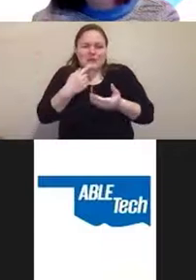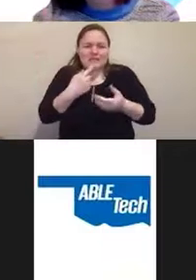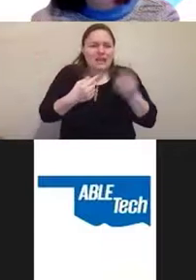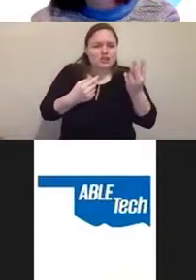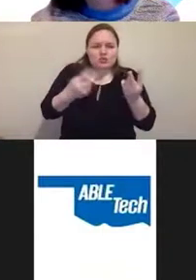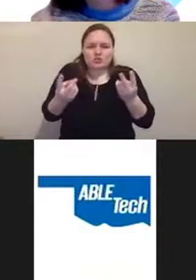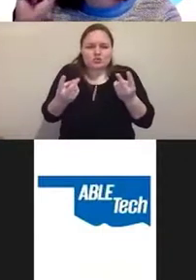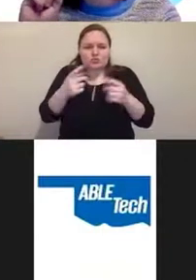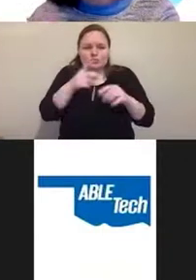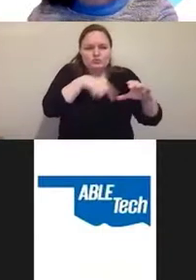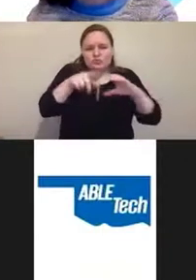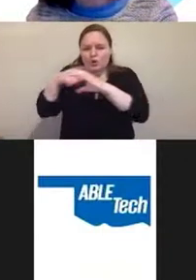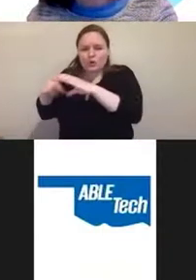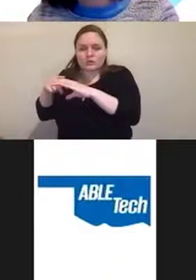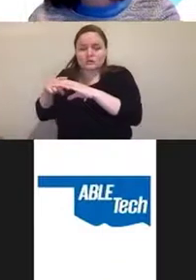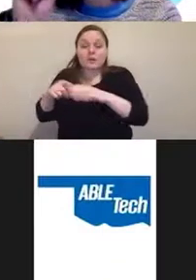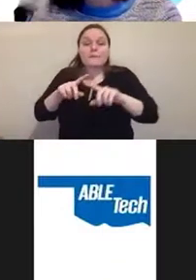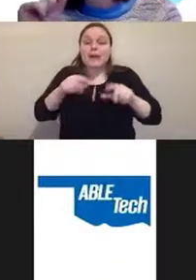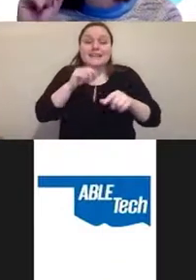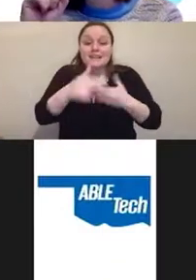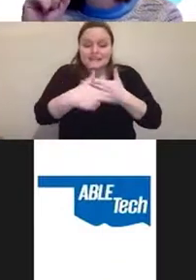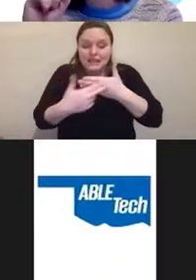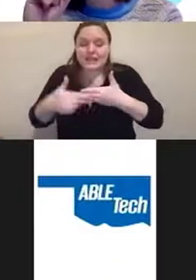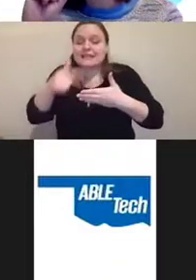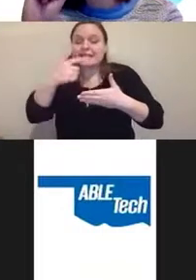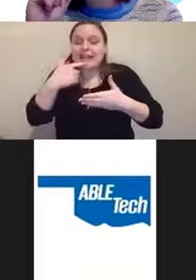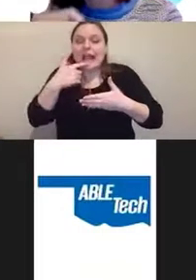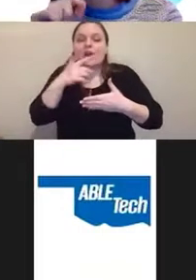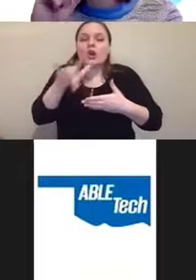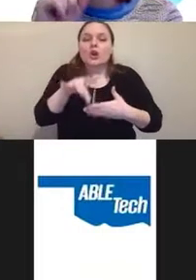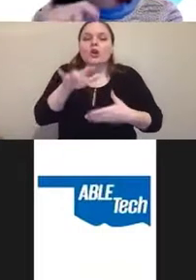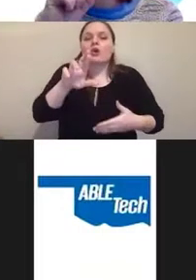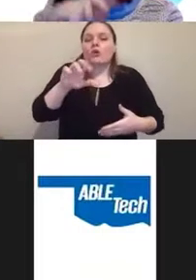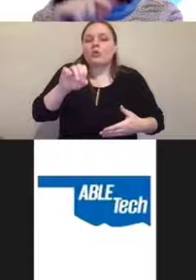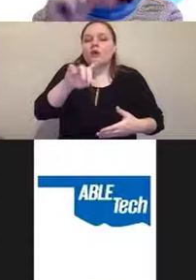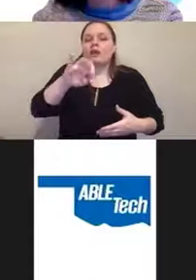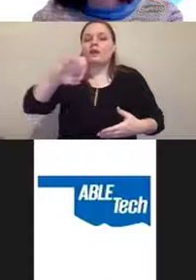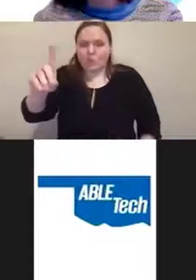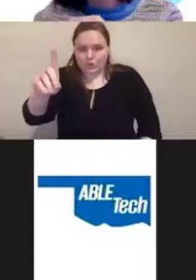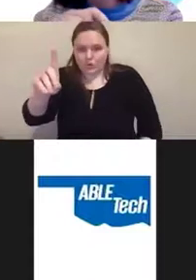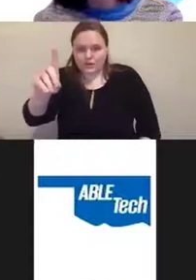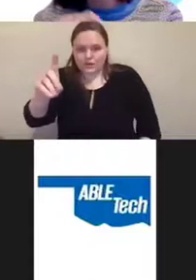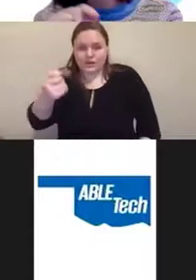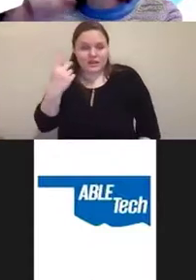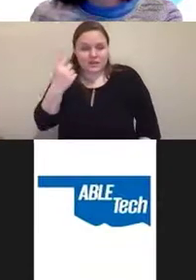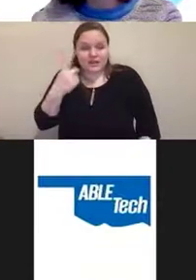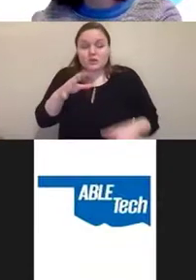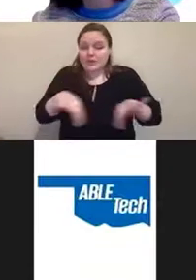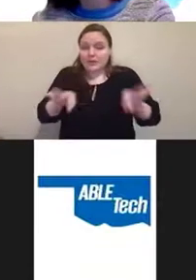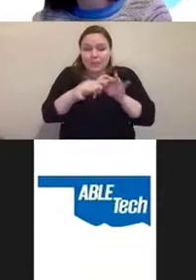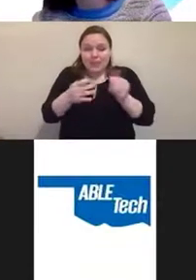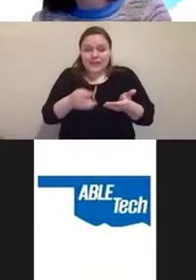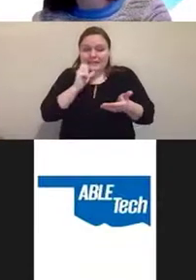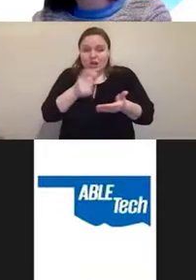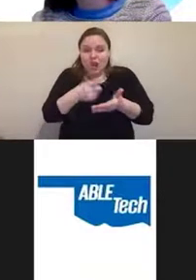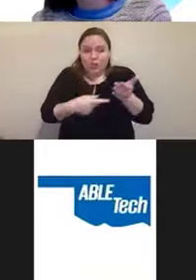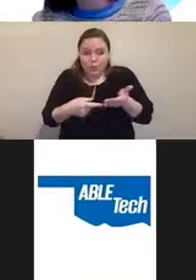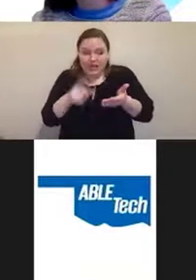For scimorphic images, the important thing is not what the image looks like, but what the image represents.